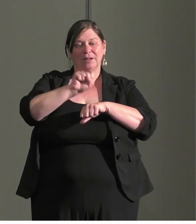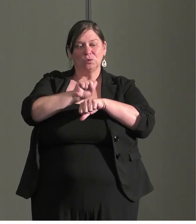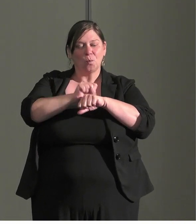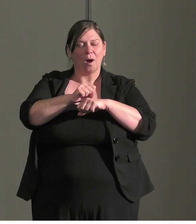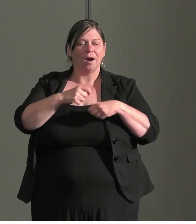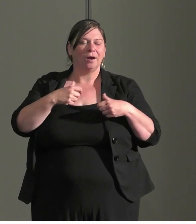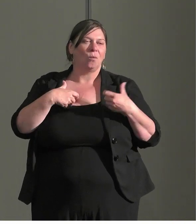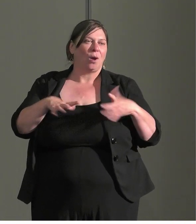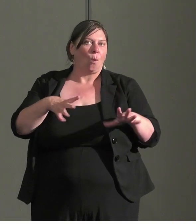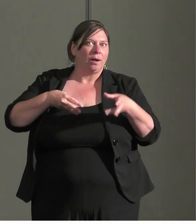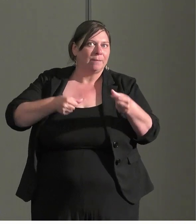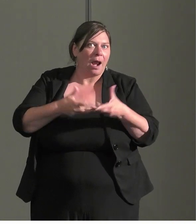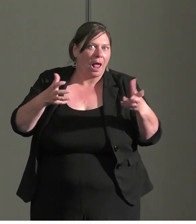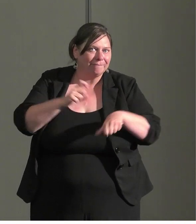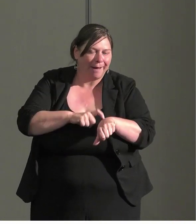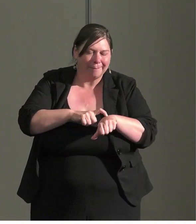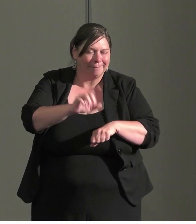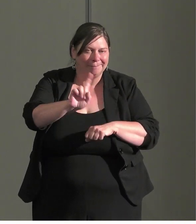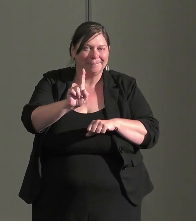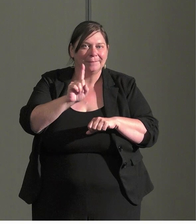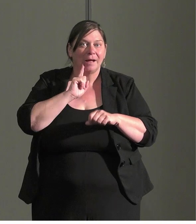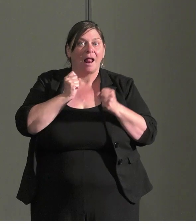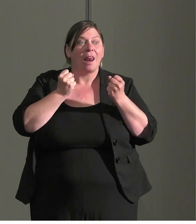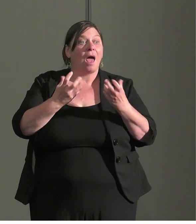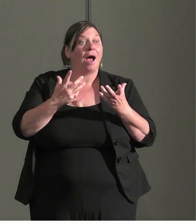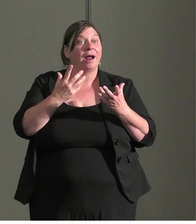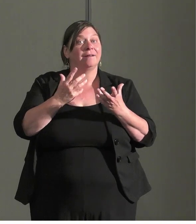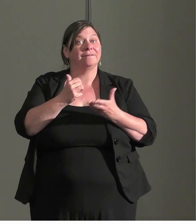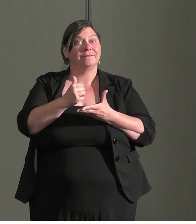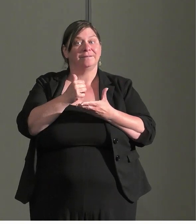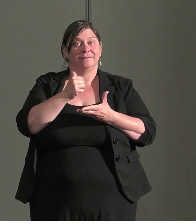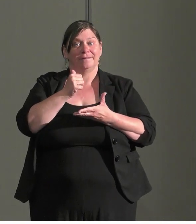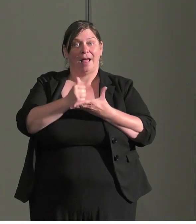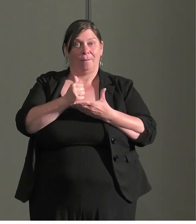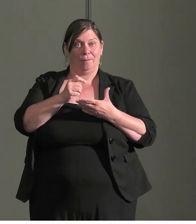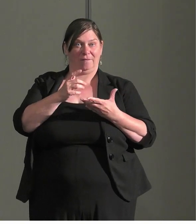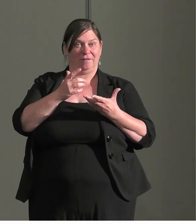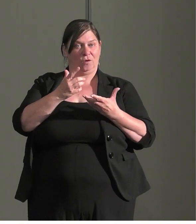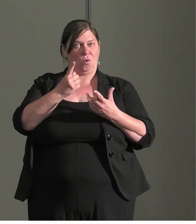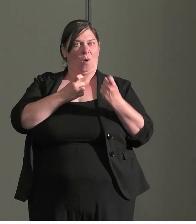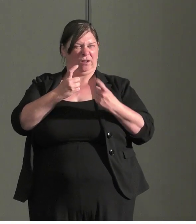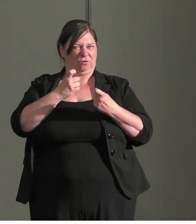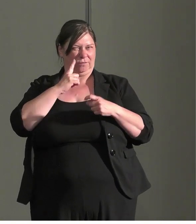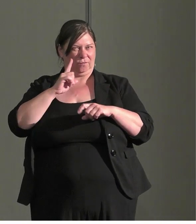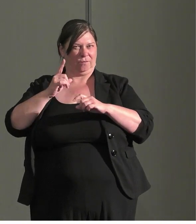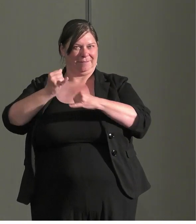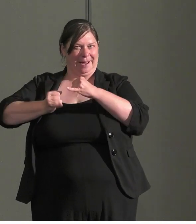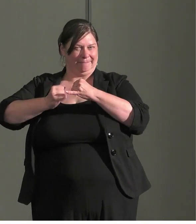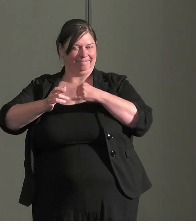much time there is helpful questions we could go through afterwards. You could have access